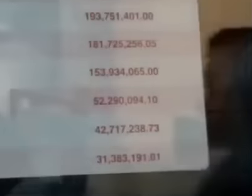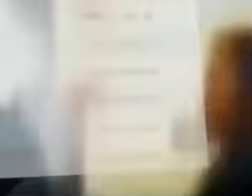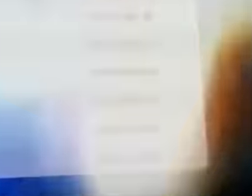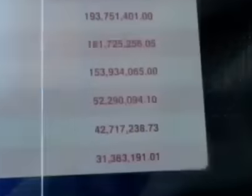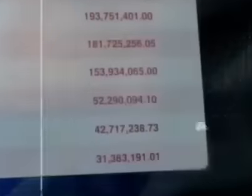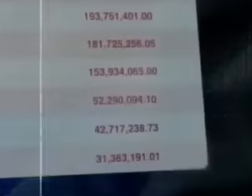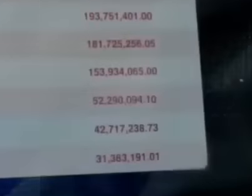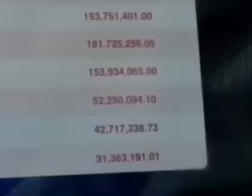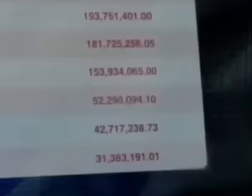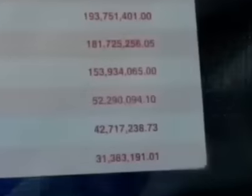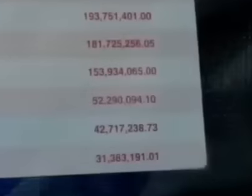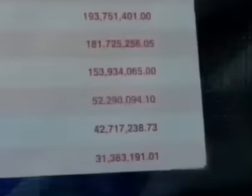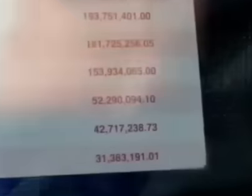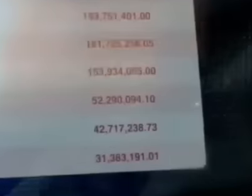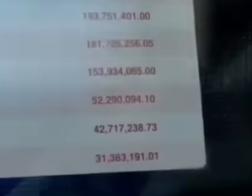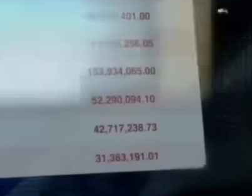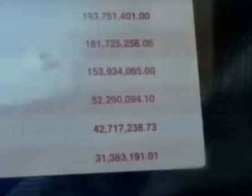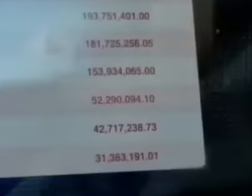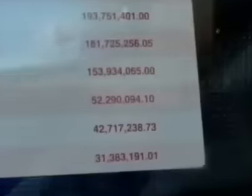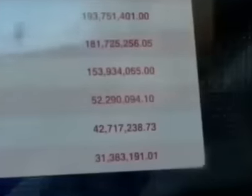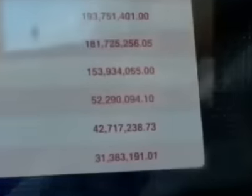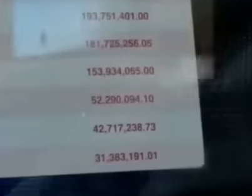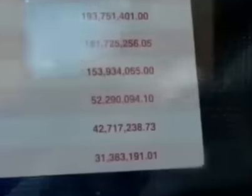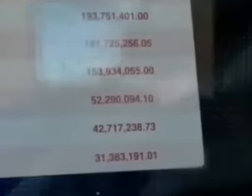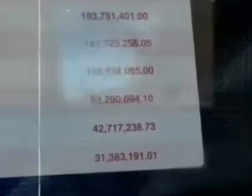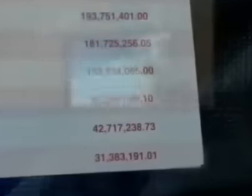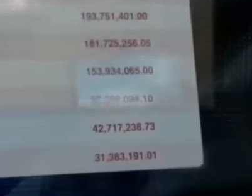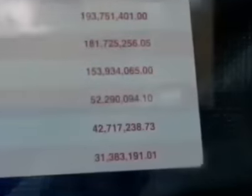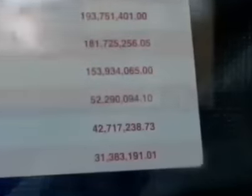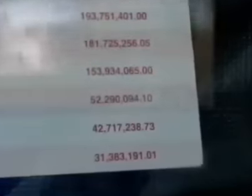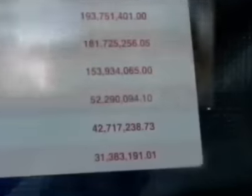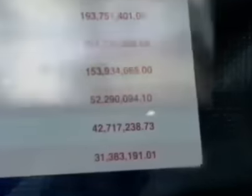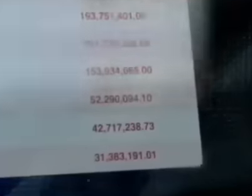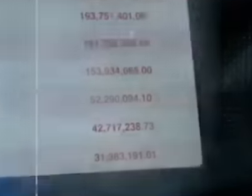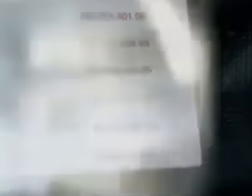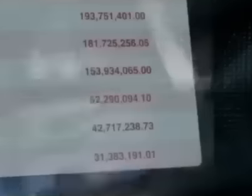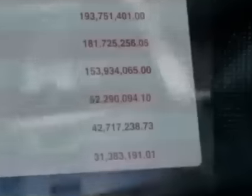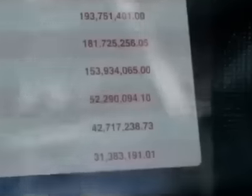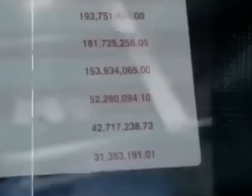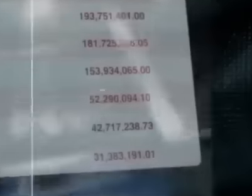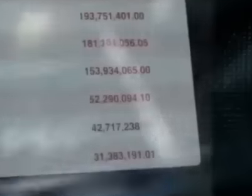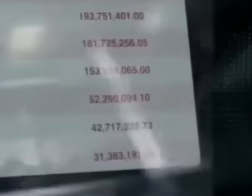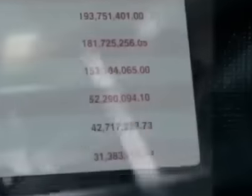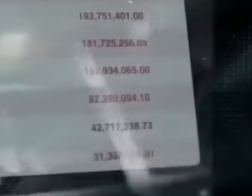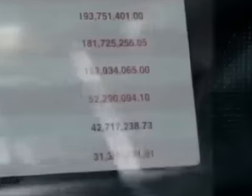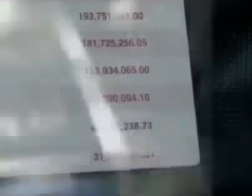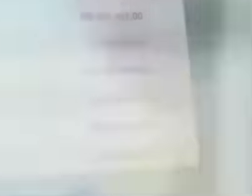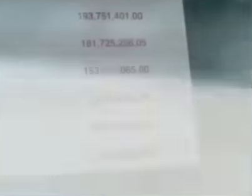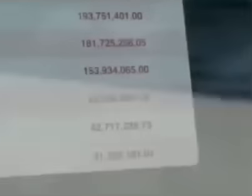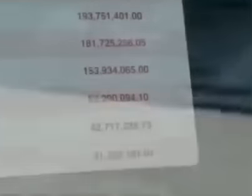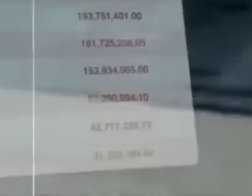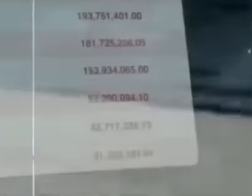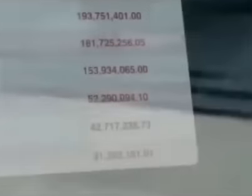that was incomplete, the transnational Hullet Packard received 309 million pesos for